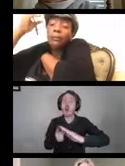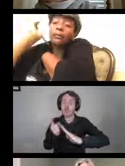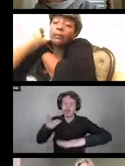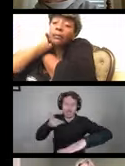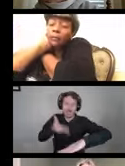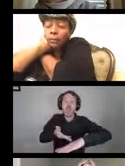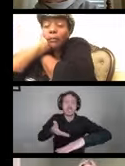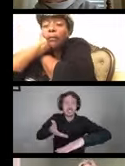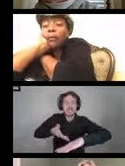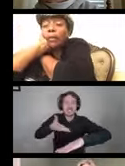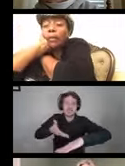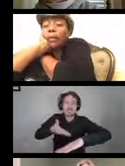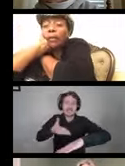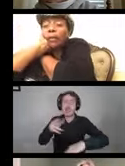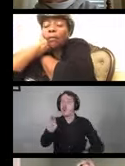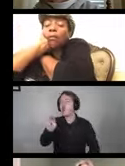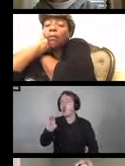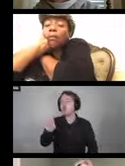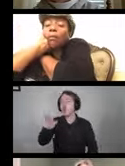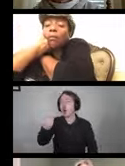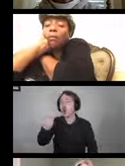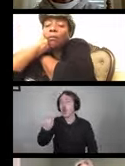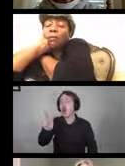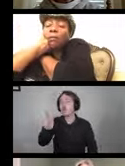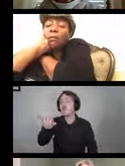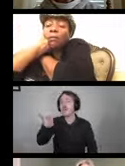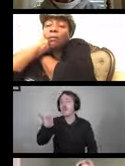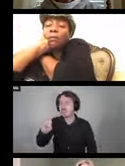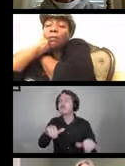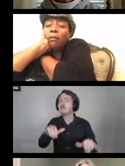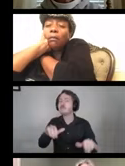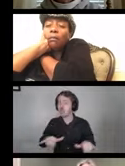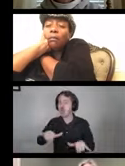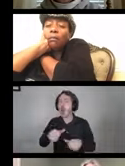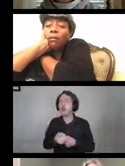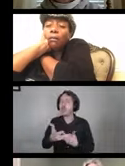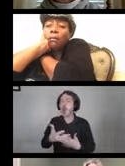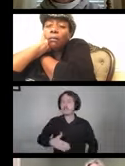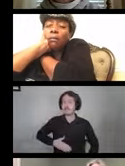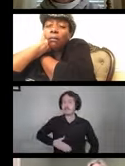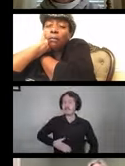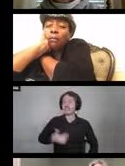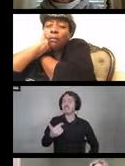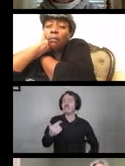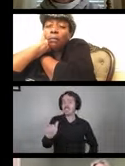Norovirus is a common cause of gastro outbreaks